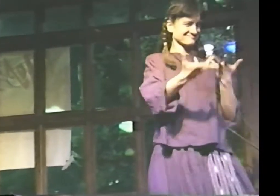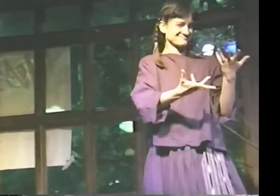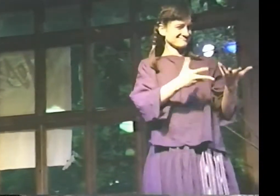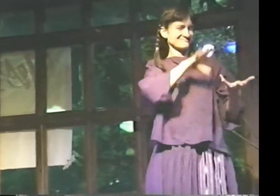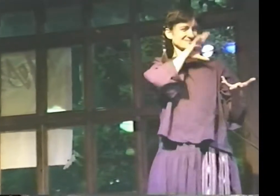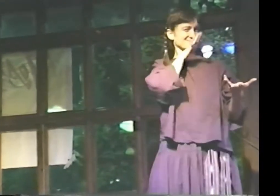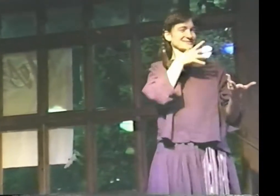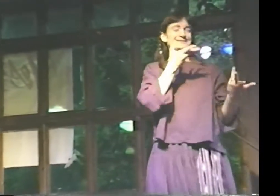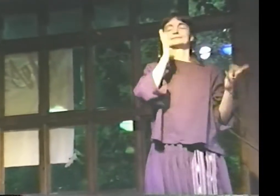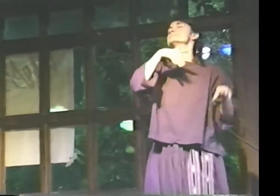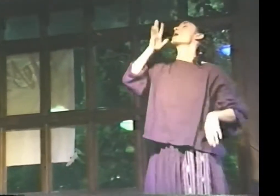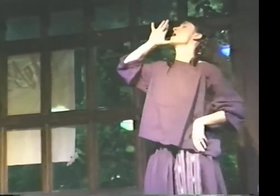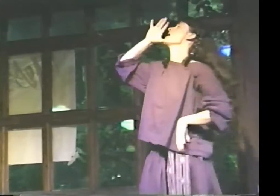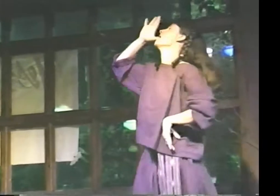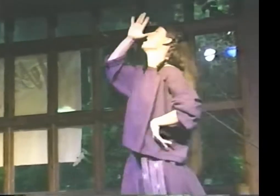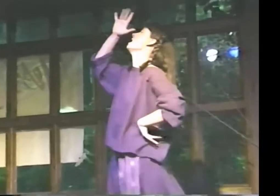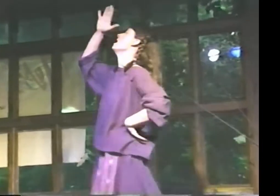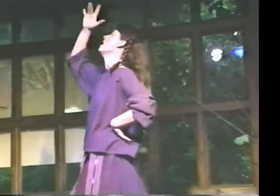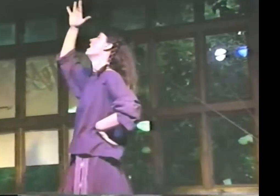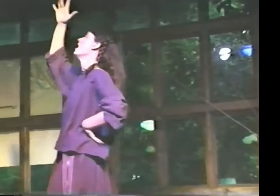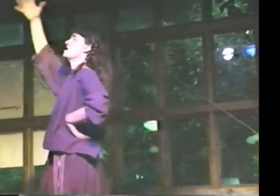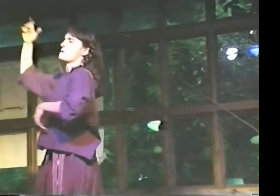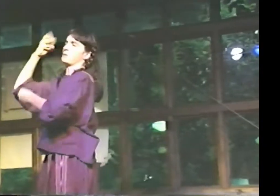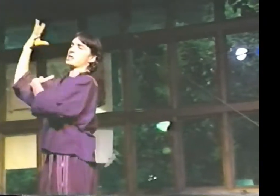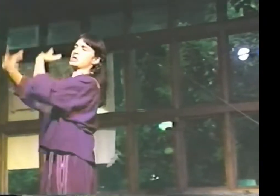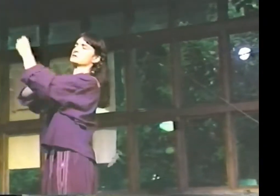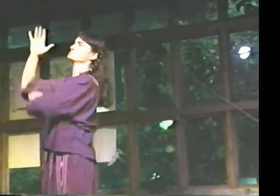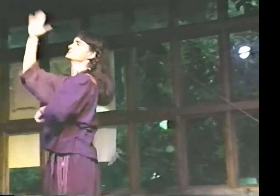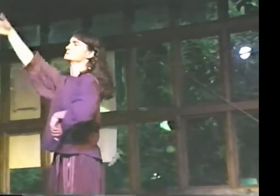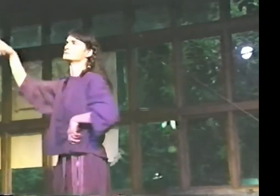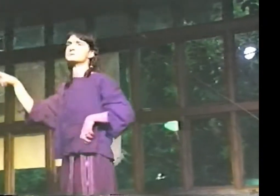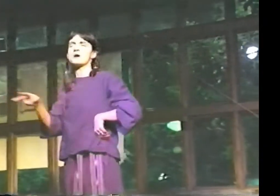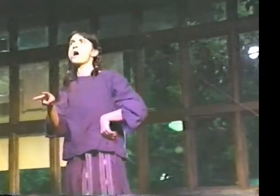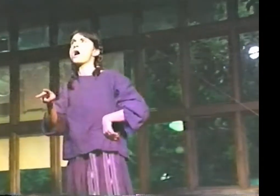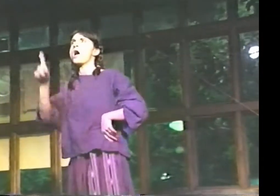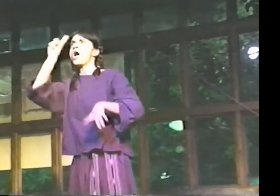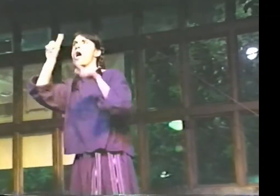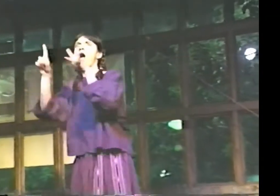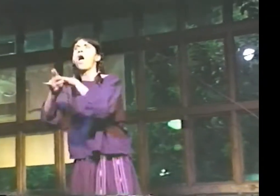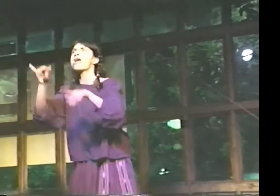I WON'T UNDERSTAND IT. I GET FRUSTRATED WITH IT. AND THEN A WHILE ON DOWN THE ROAD, MANY YEARS,